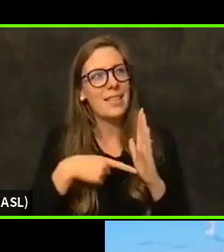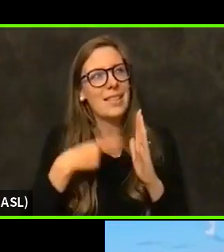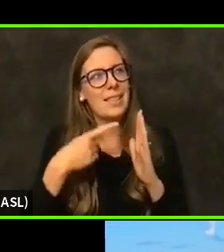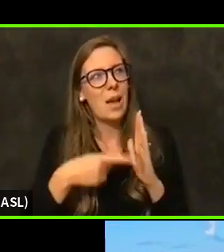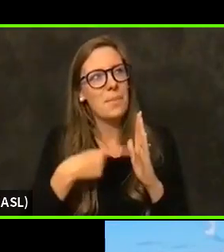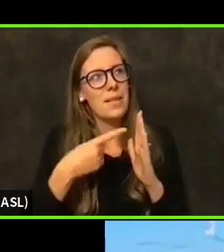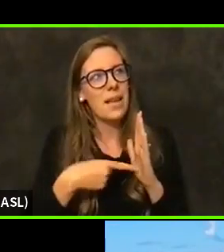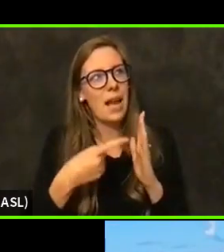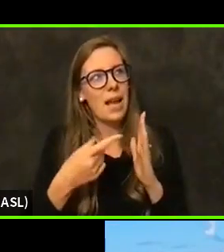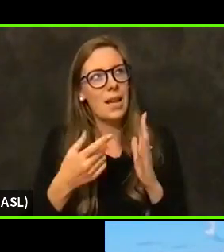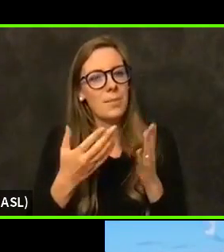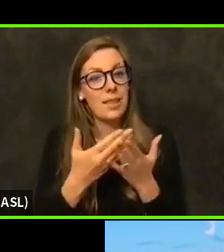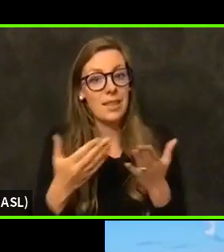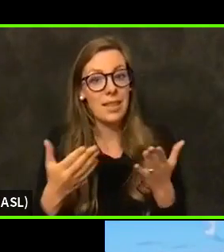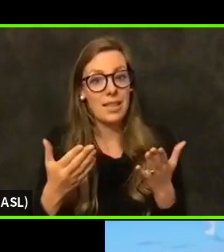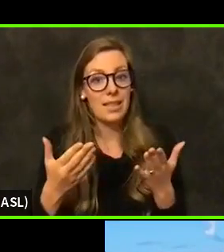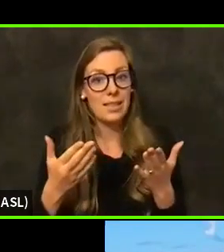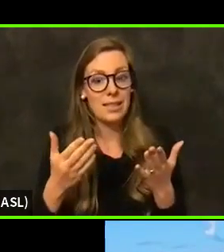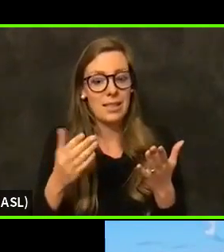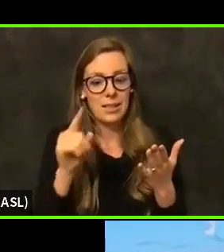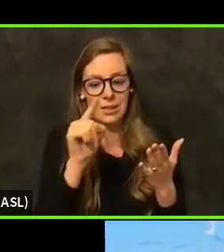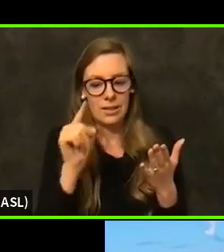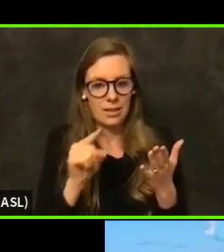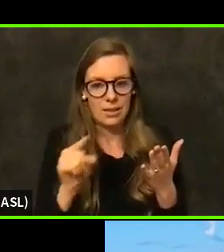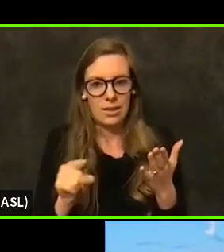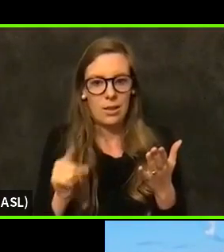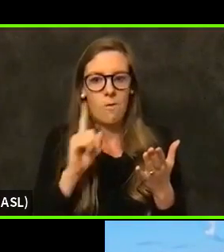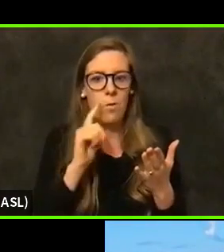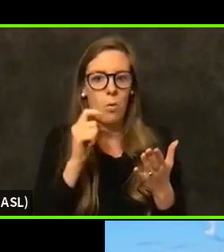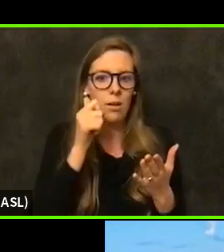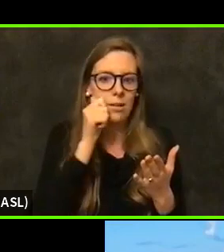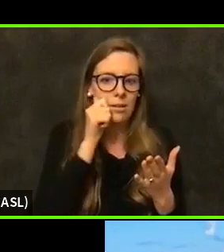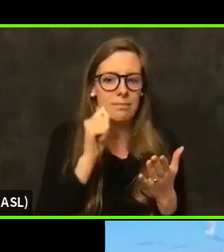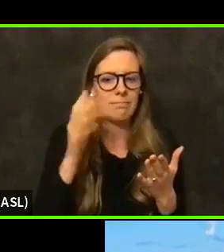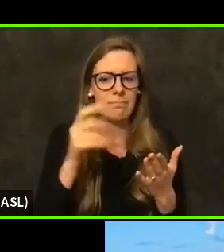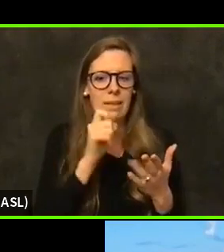that are provided for race and ethnicity may not always feel personally applicable.